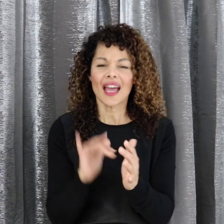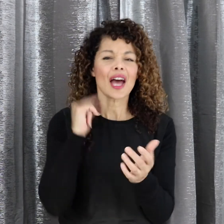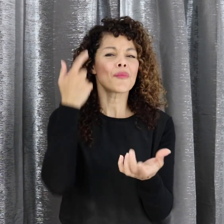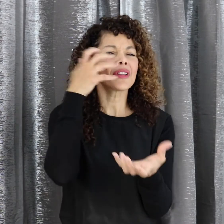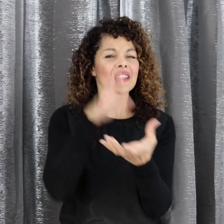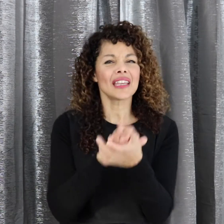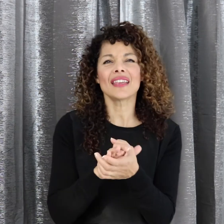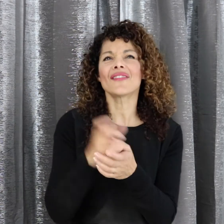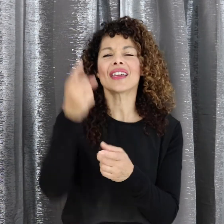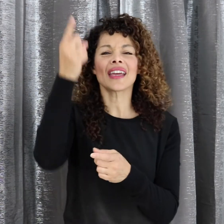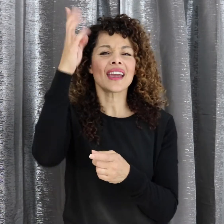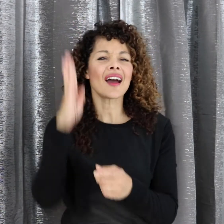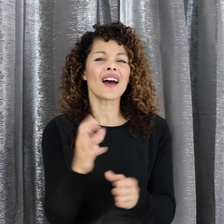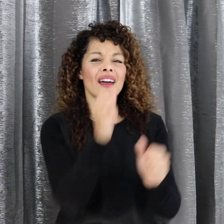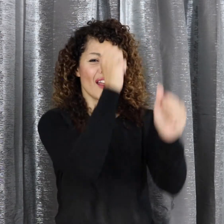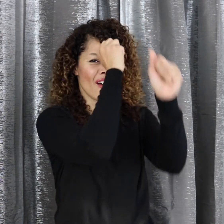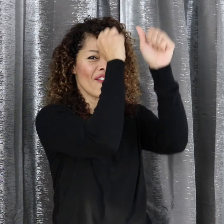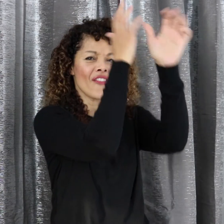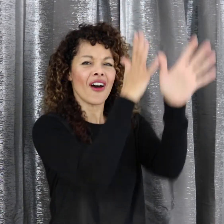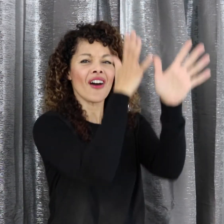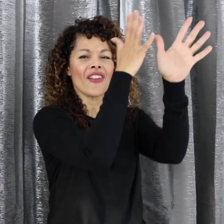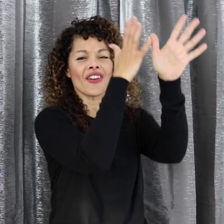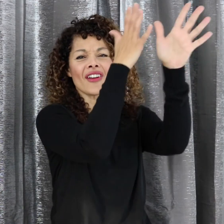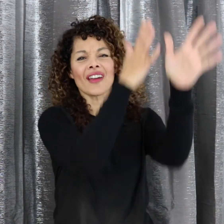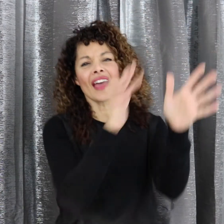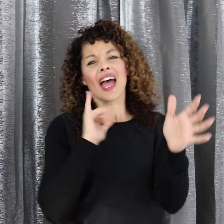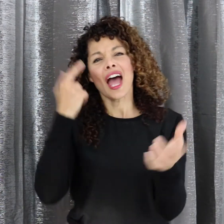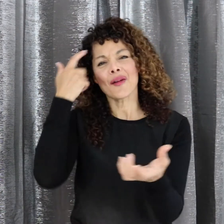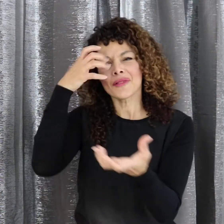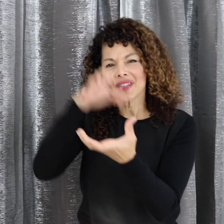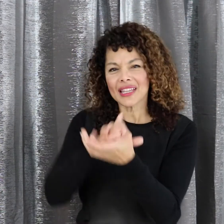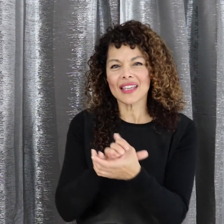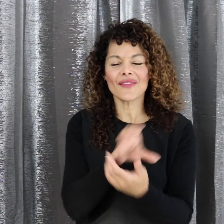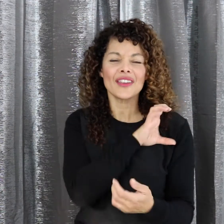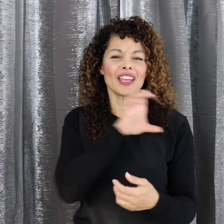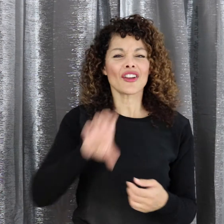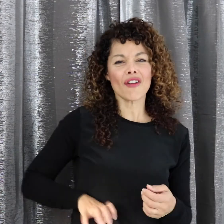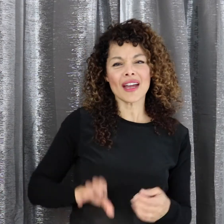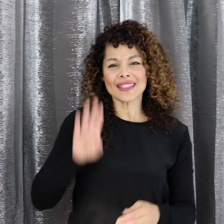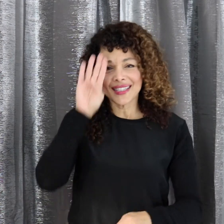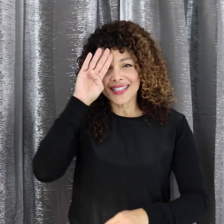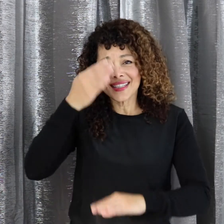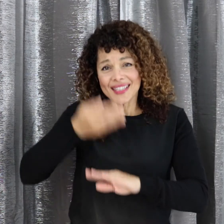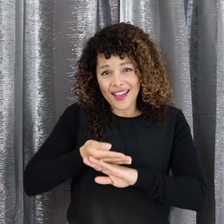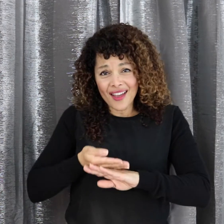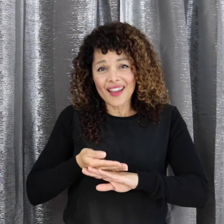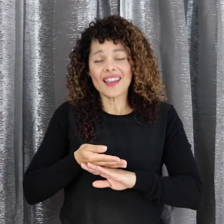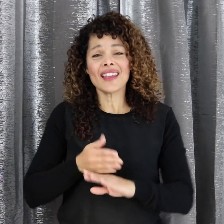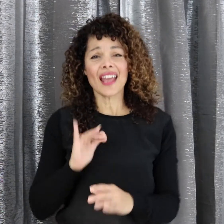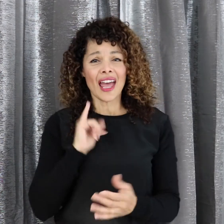I believe in God our Father I believe in Christ the Son